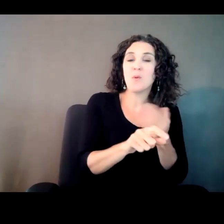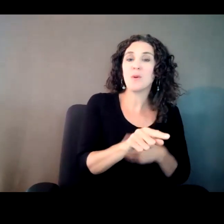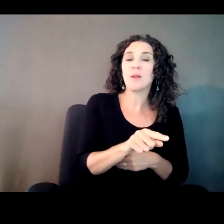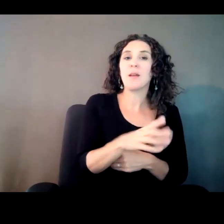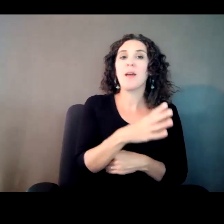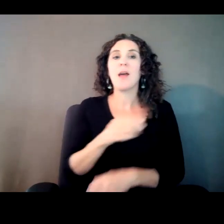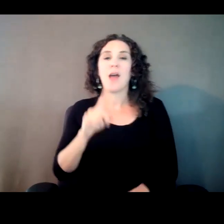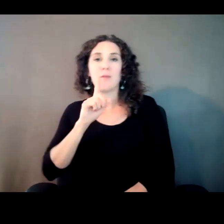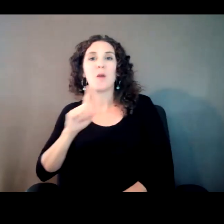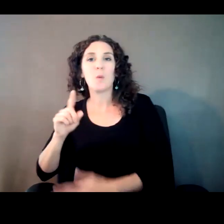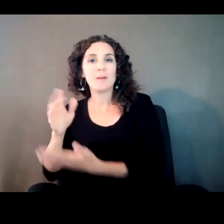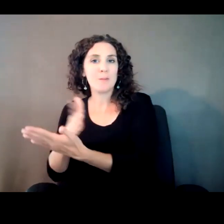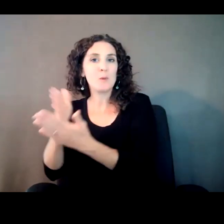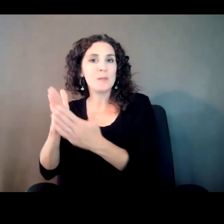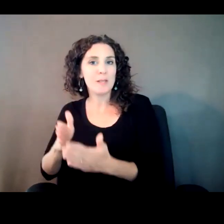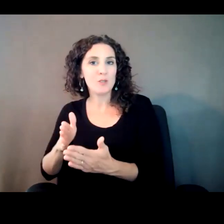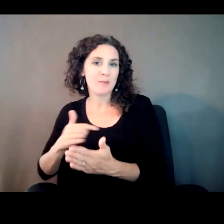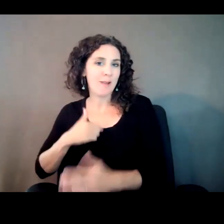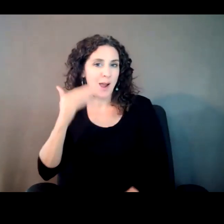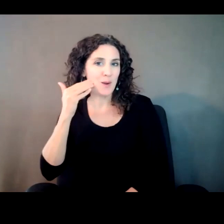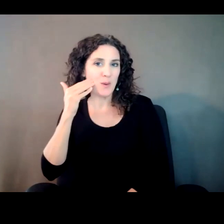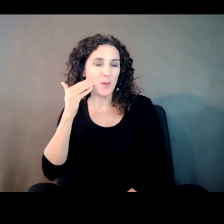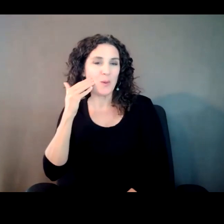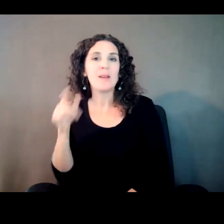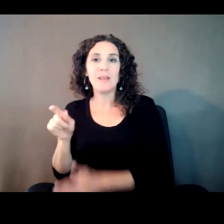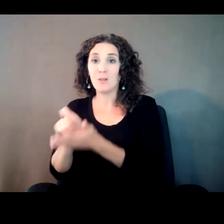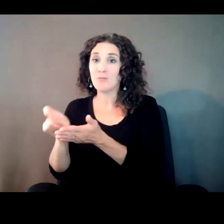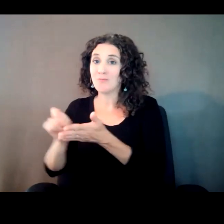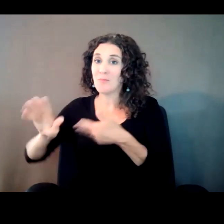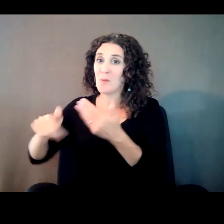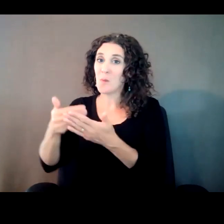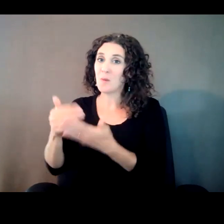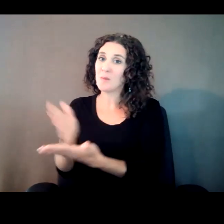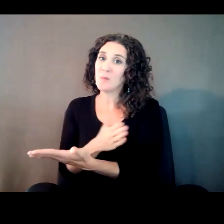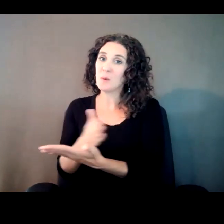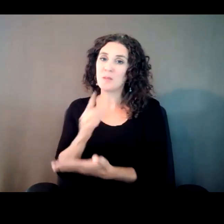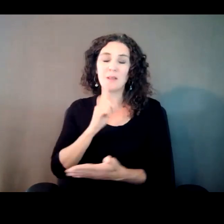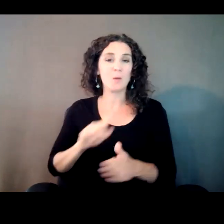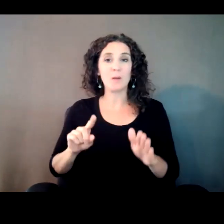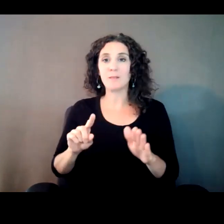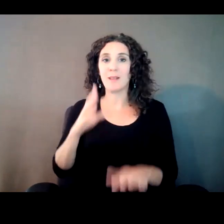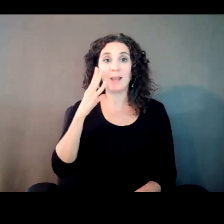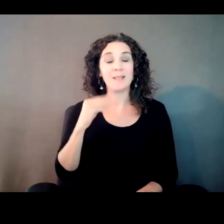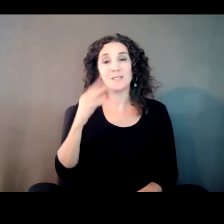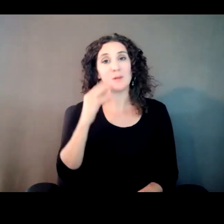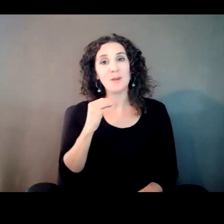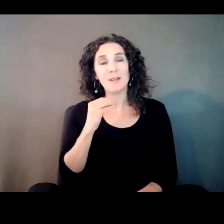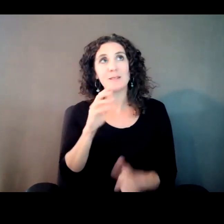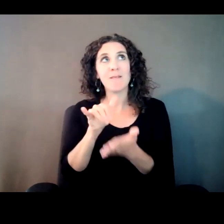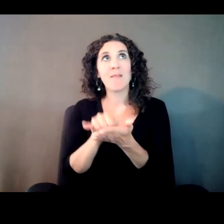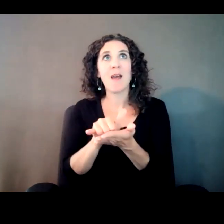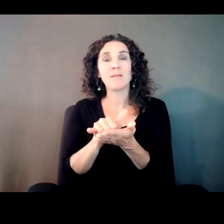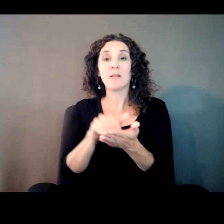composer who I knew who wrote the music. Which was an experience that later on became very